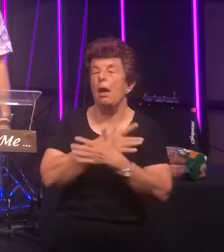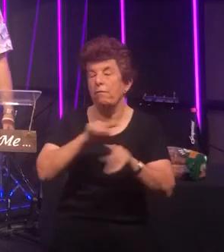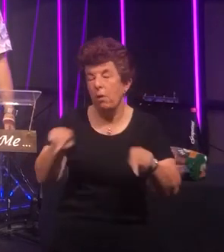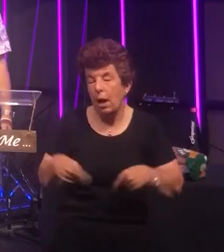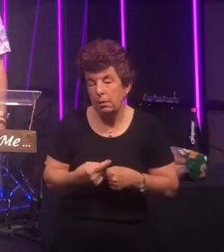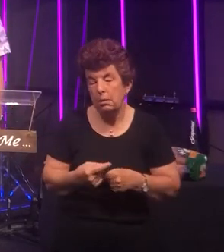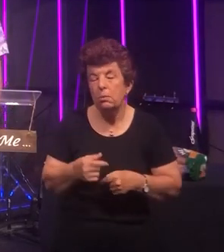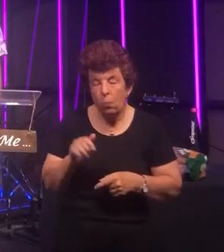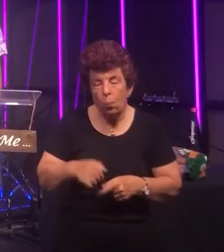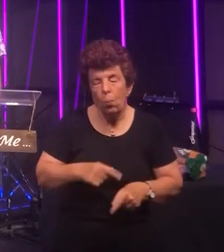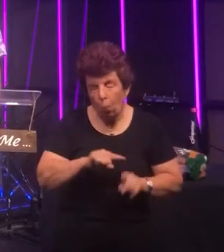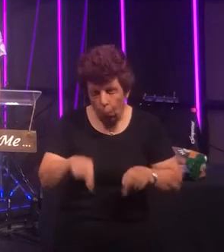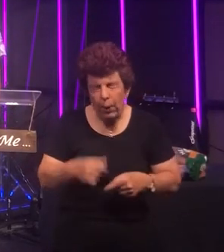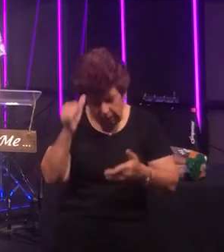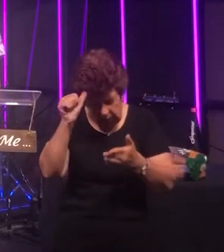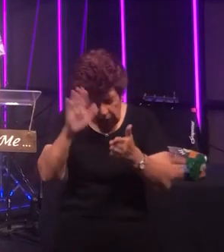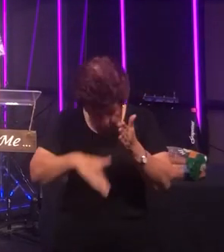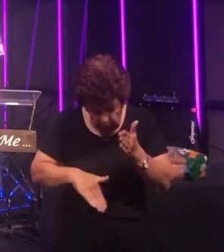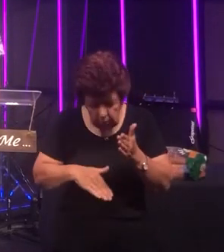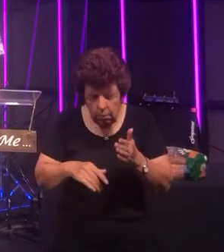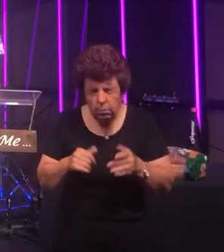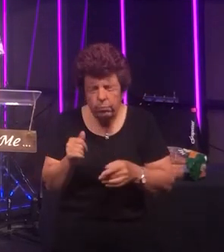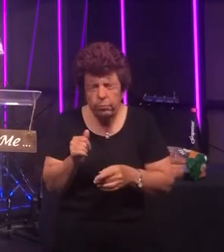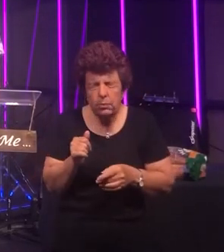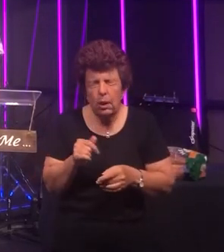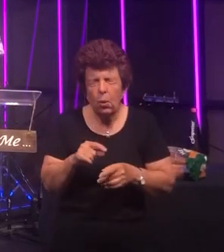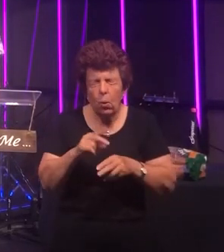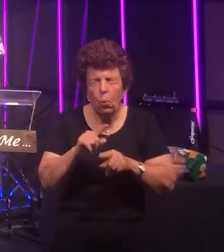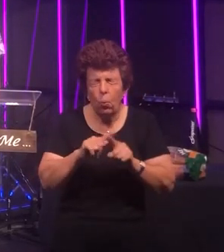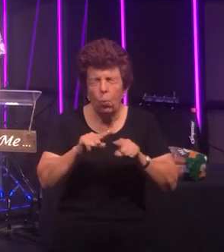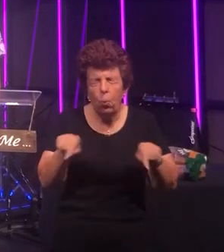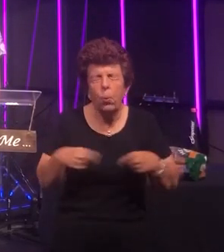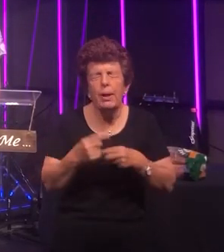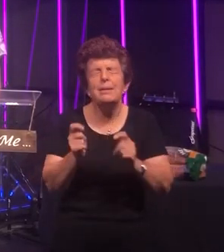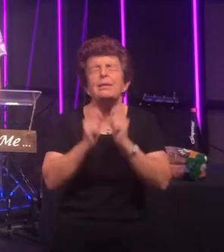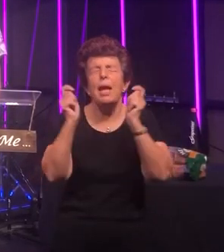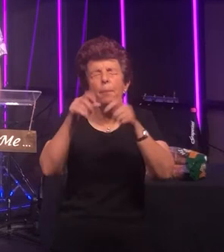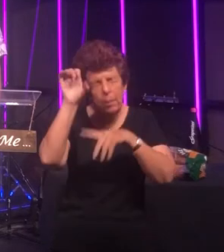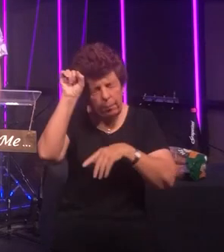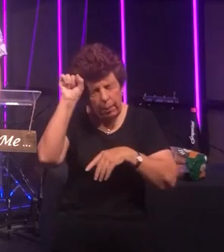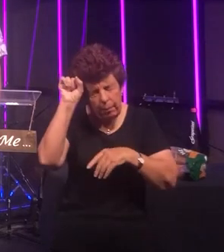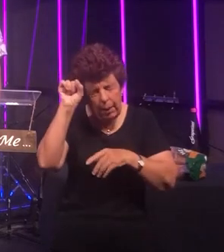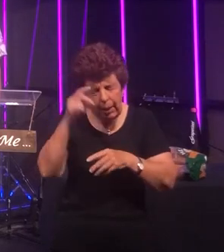we acknowledge that we're probably celebrating and remembering Easter in a